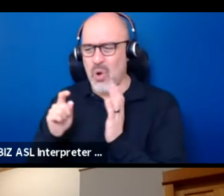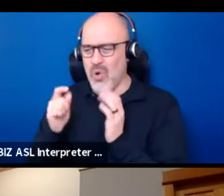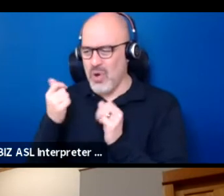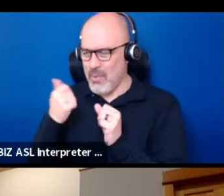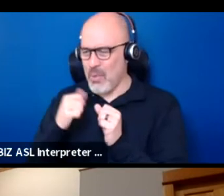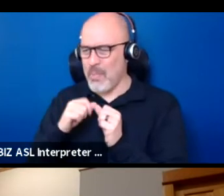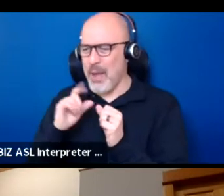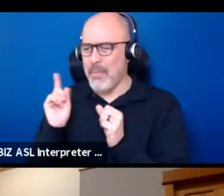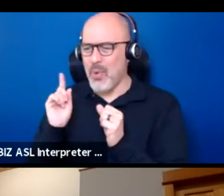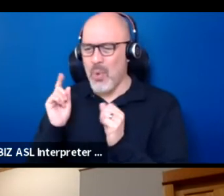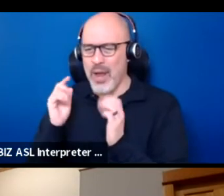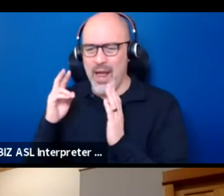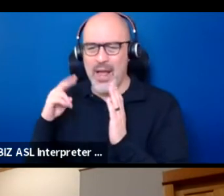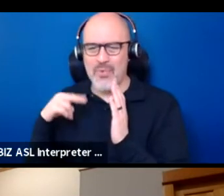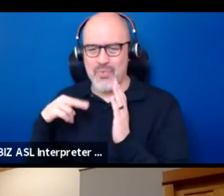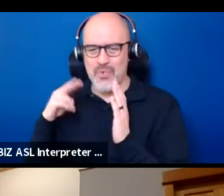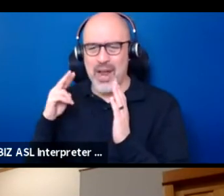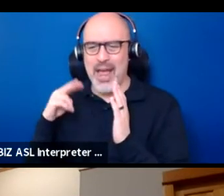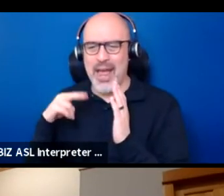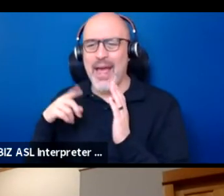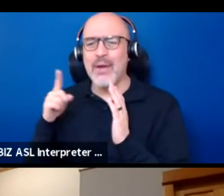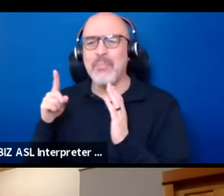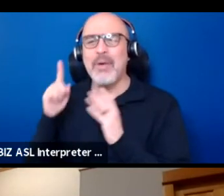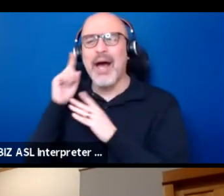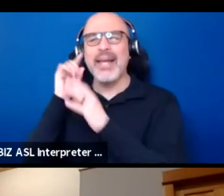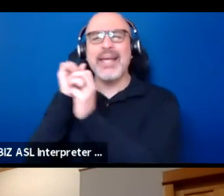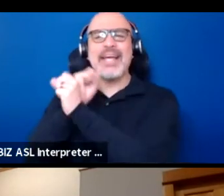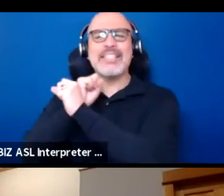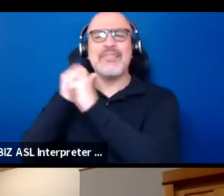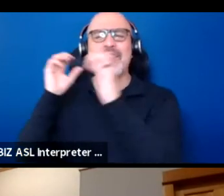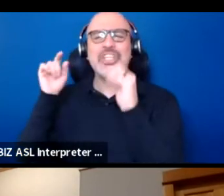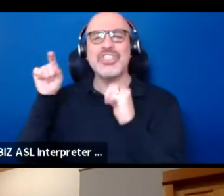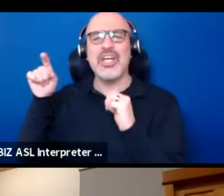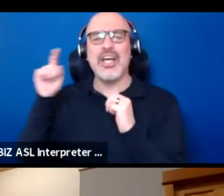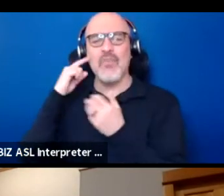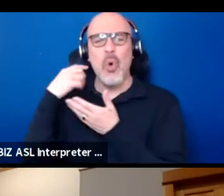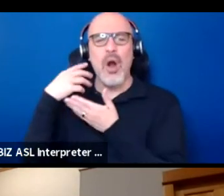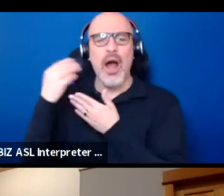but his vision for a theater in Seattle,